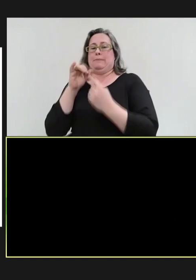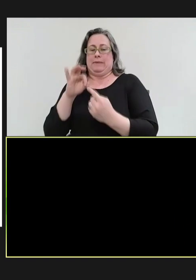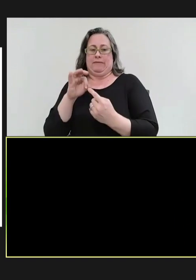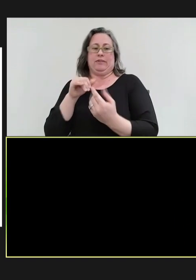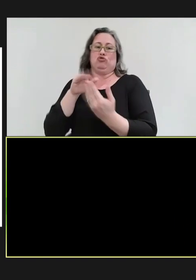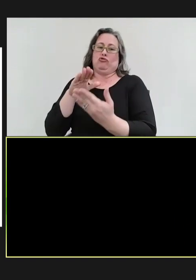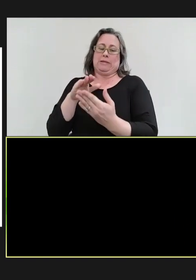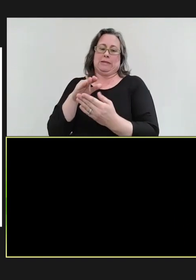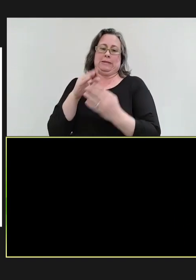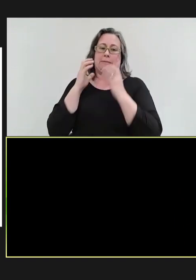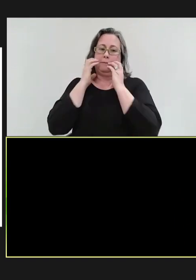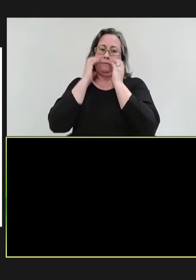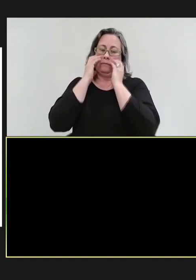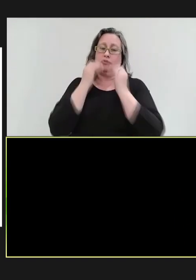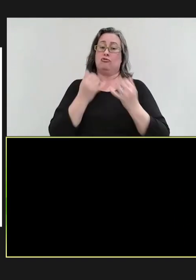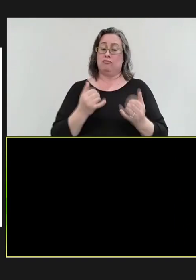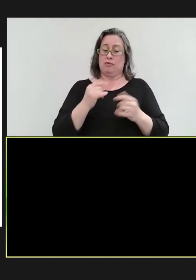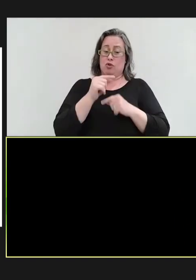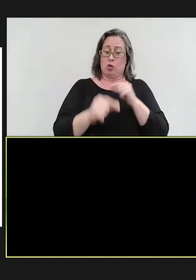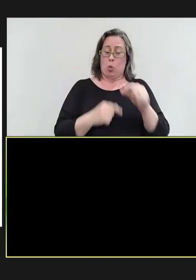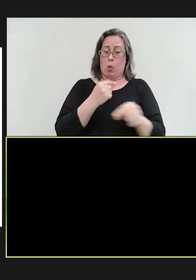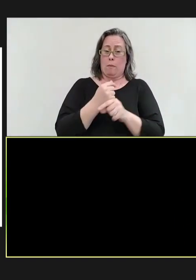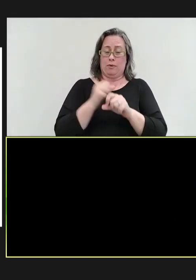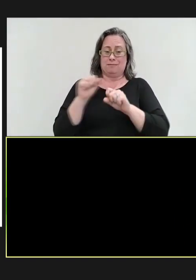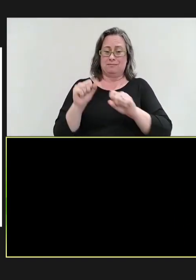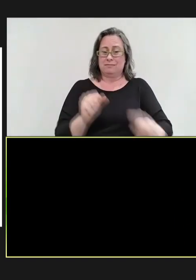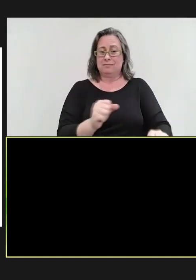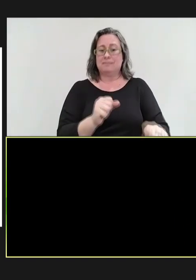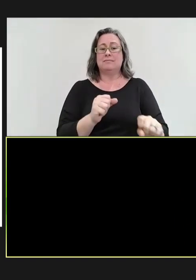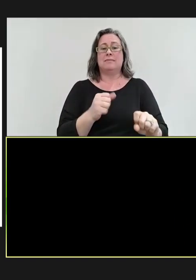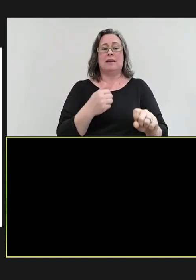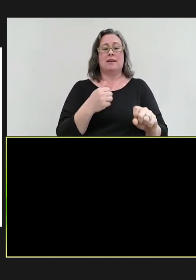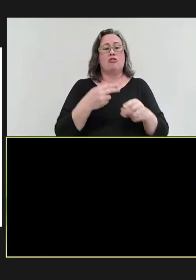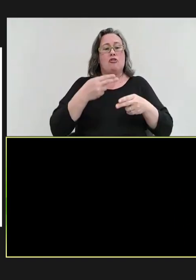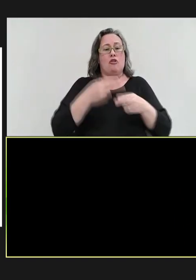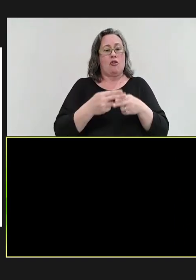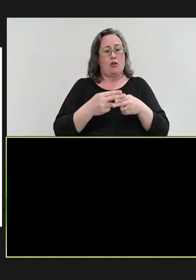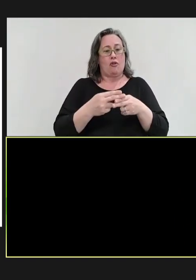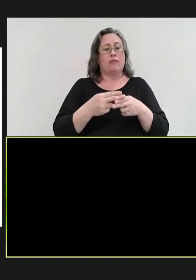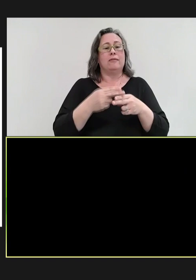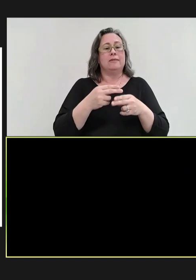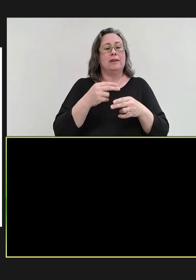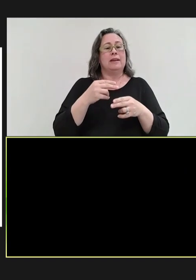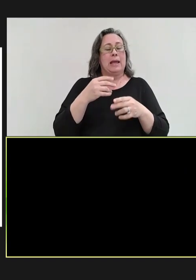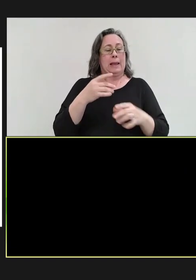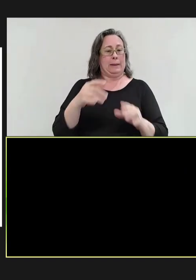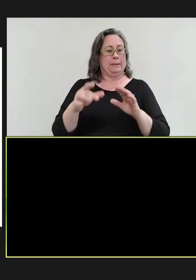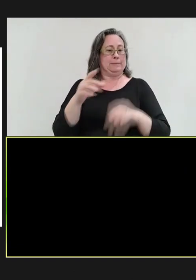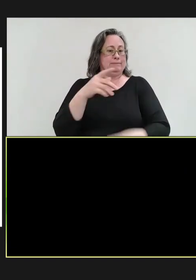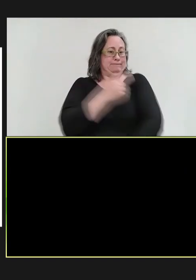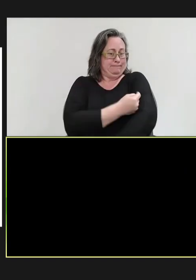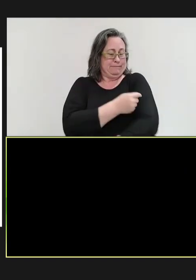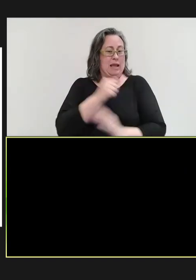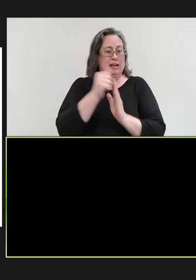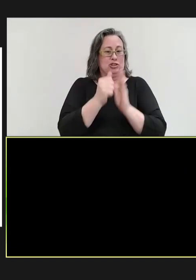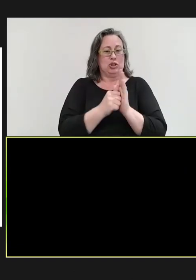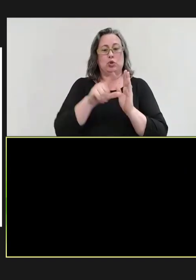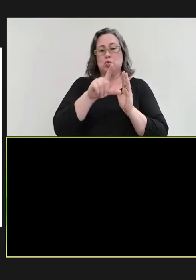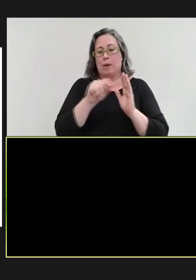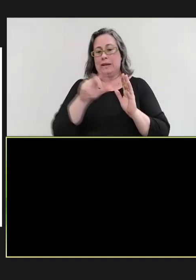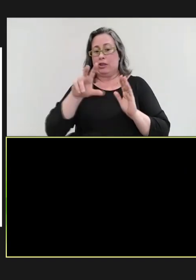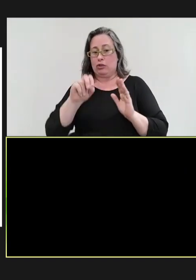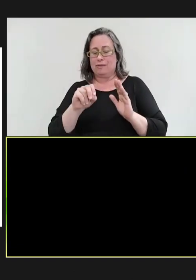the global strategy is called Immunization Agenda 2030. And it's aiming to save 50 million lives